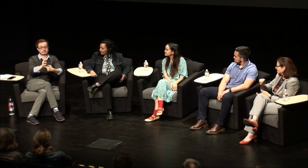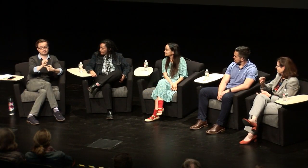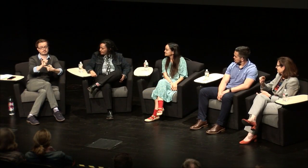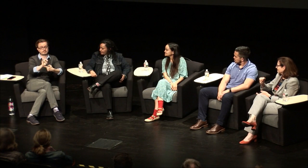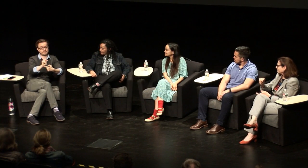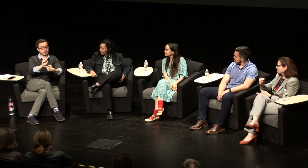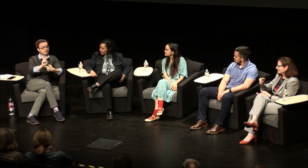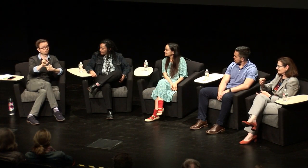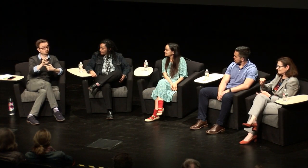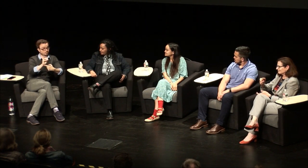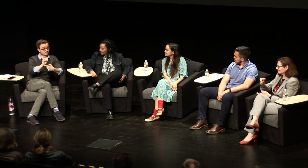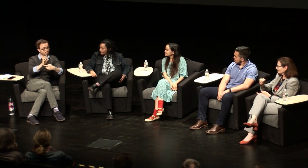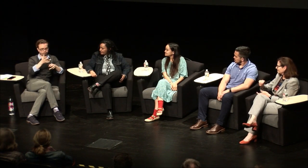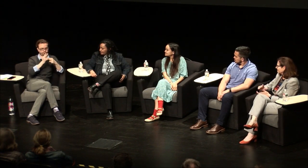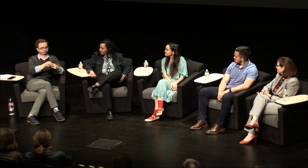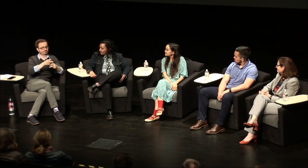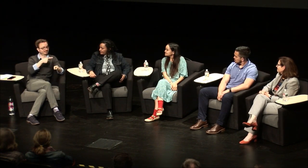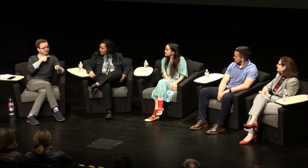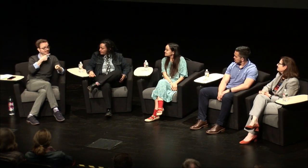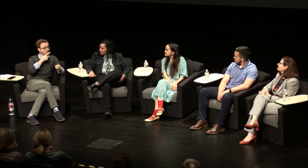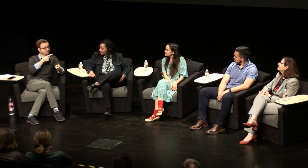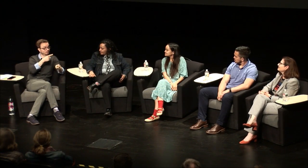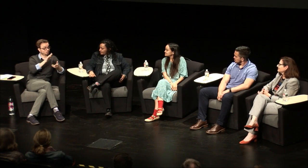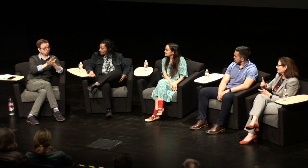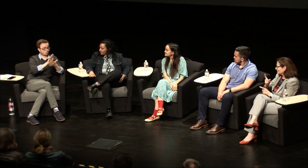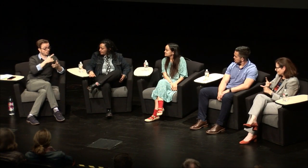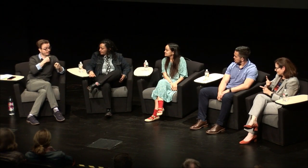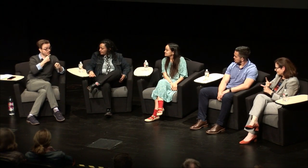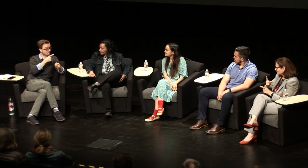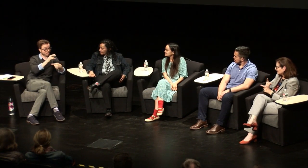calling the program mainstream at the time you just called it you know a